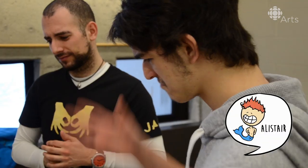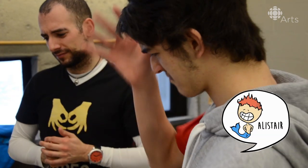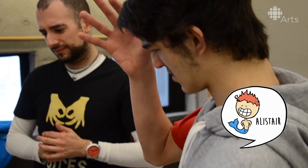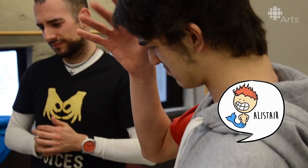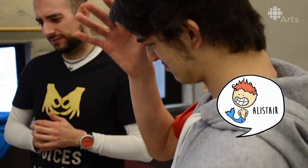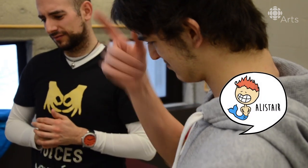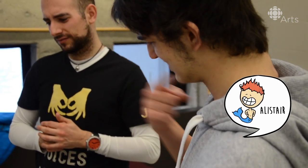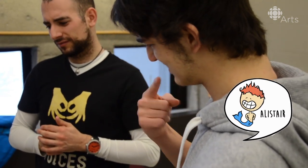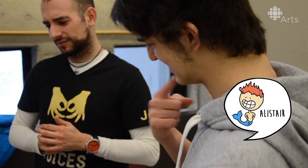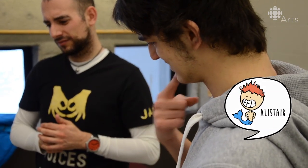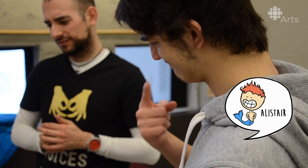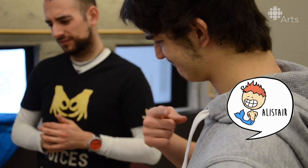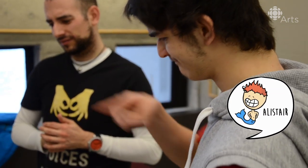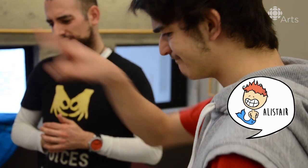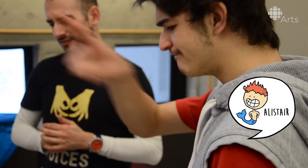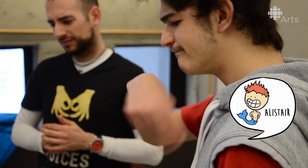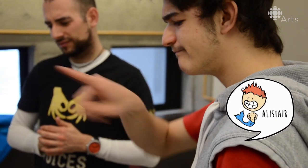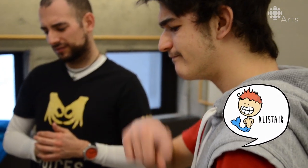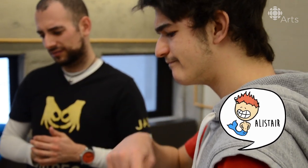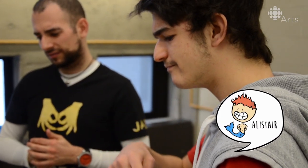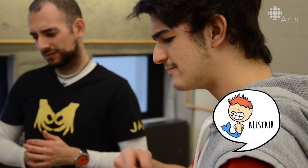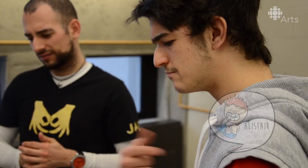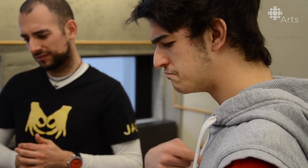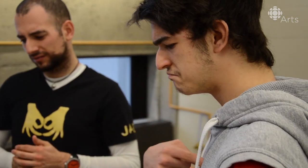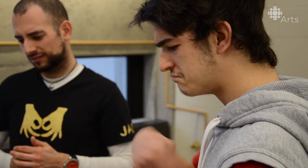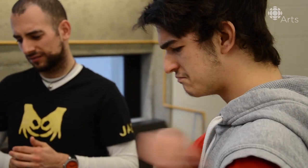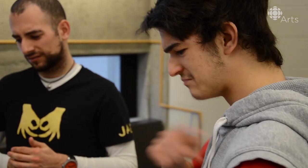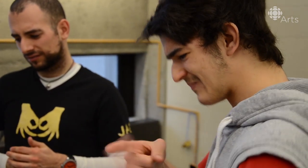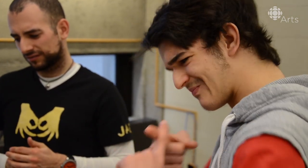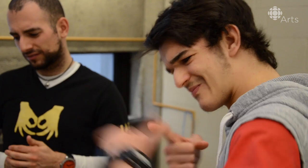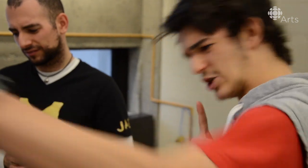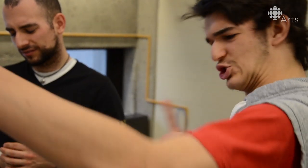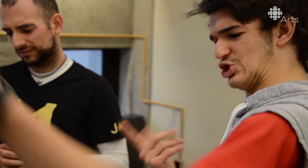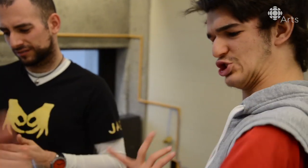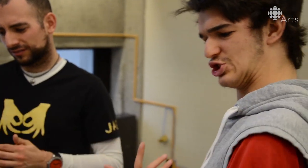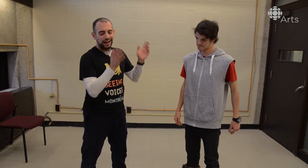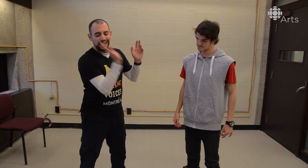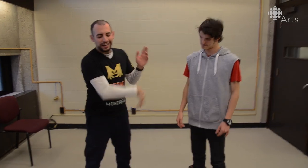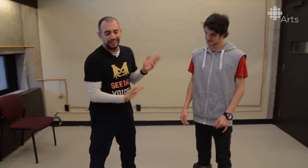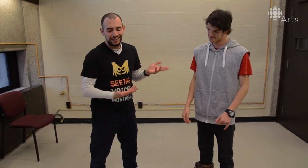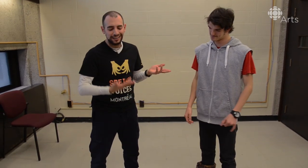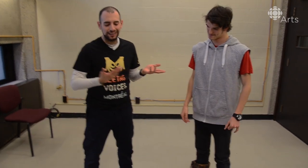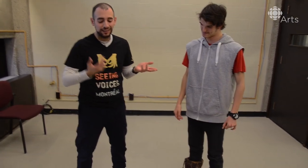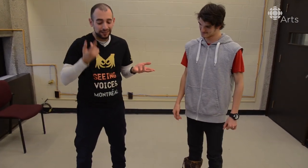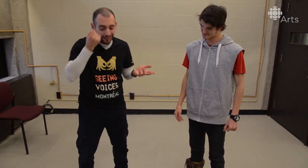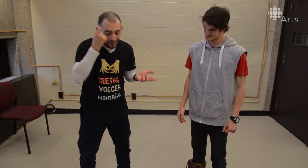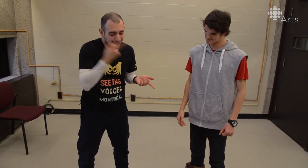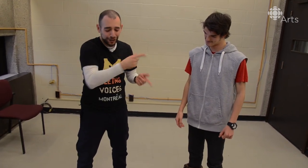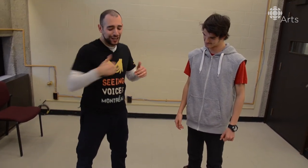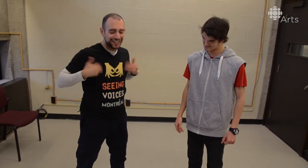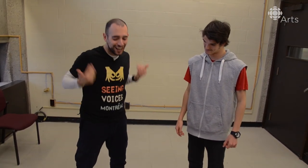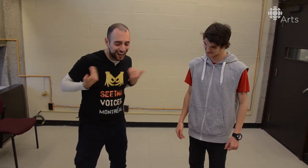[Ludovic] Father says they're really different from us. [Jack] You're too young to understand.